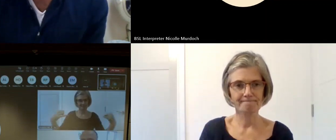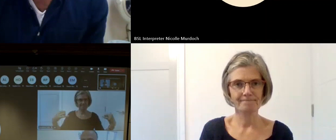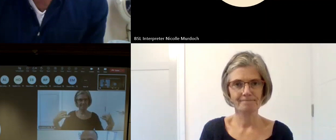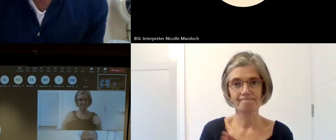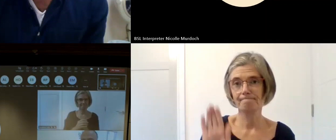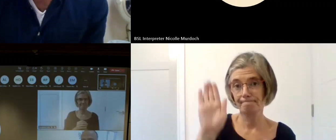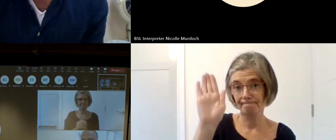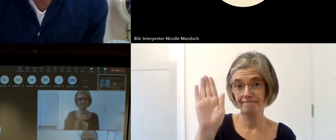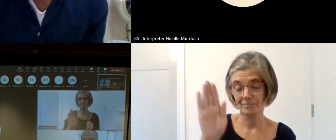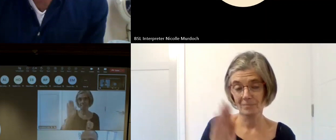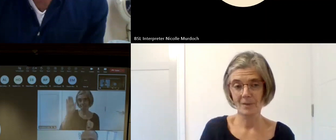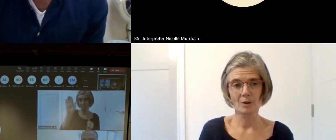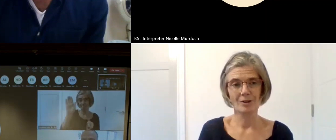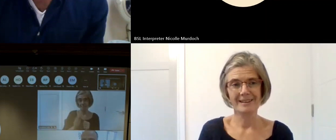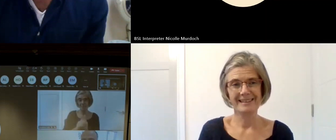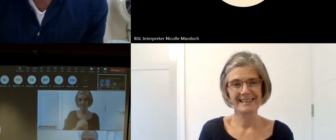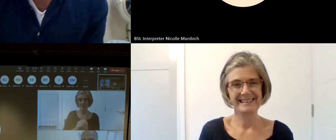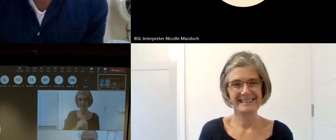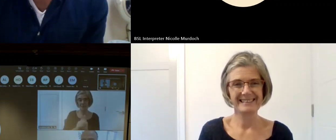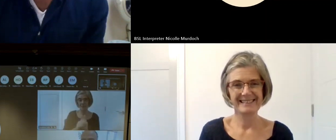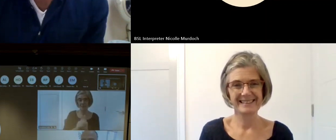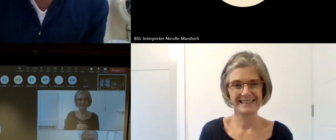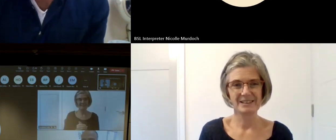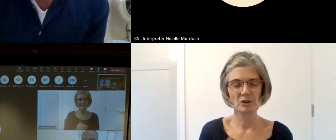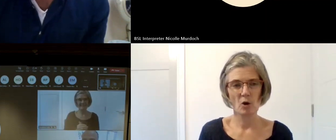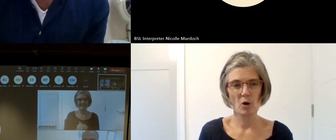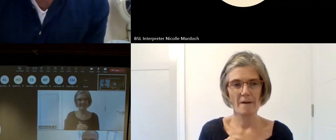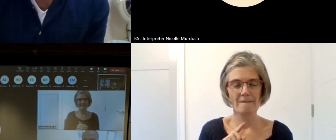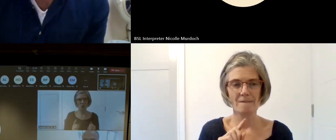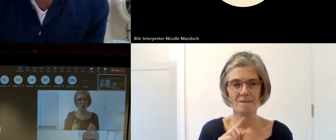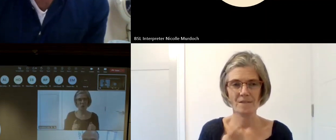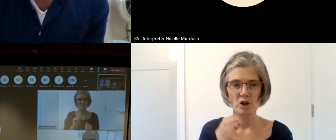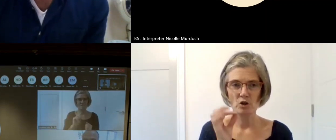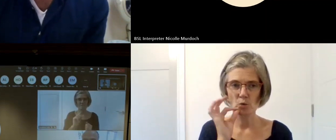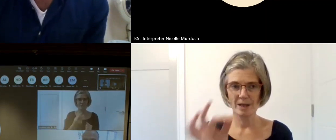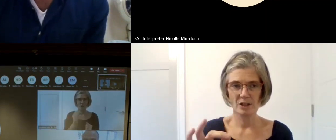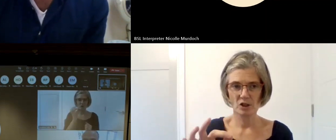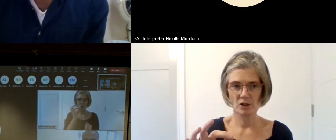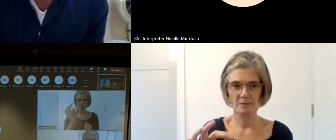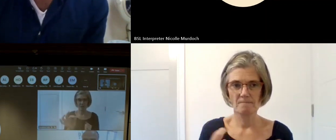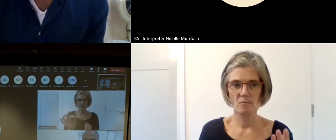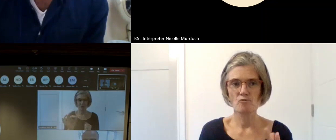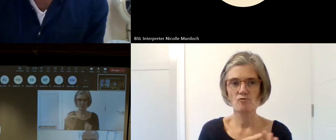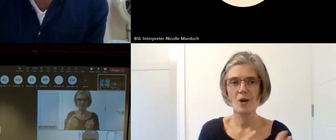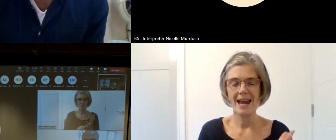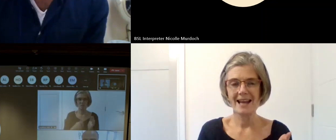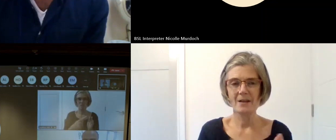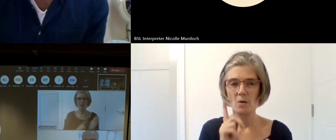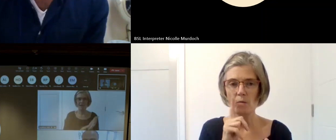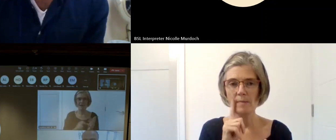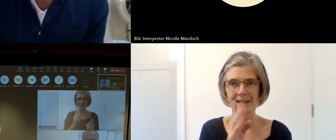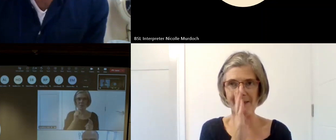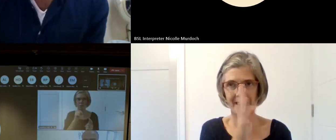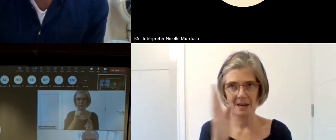along so a start question question for rain in the museums and her sector there can be quite a bit of